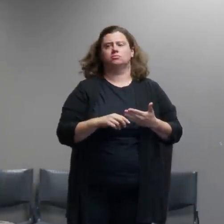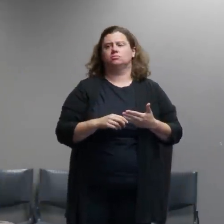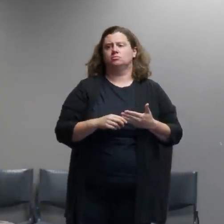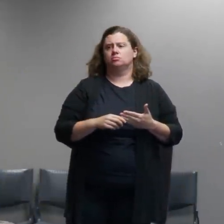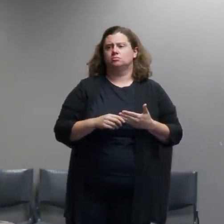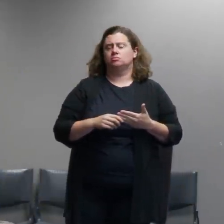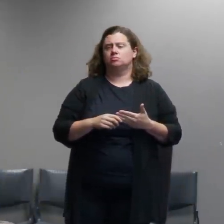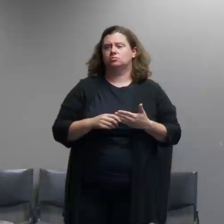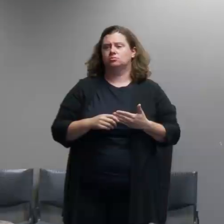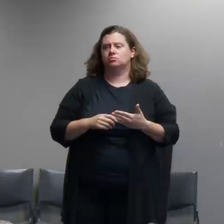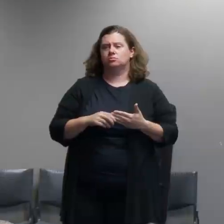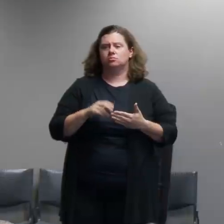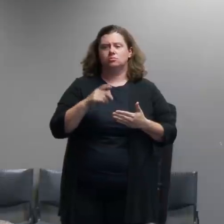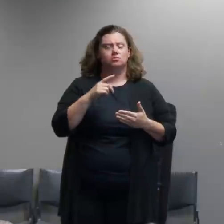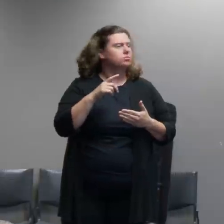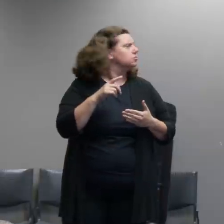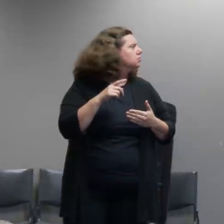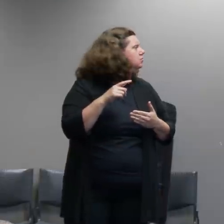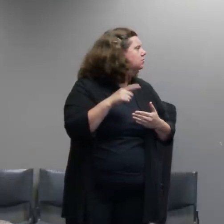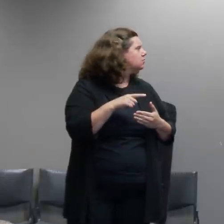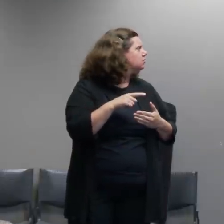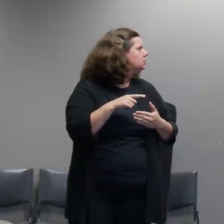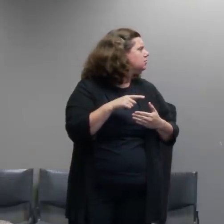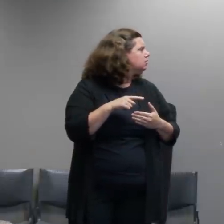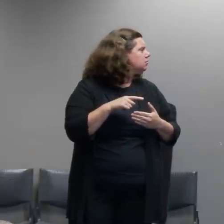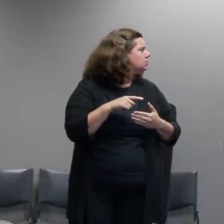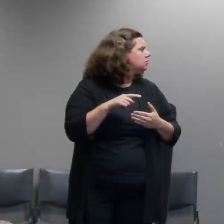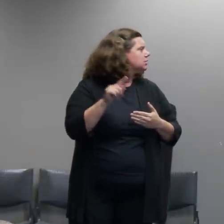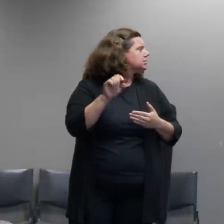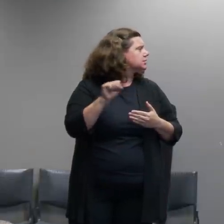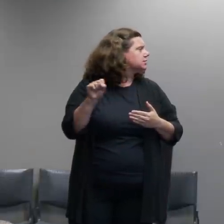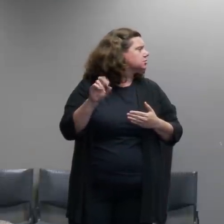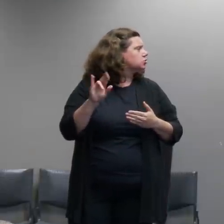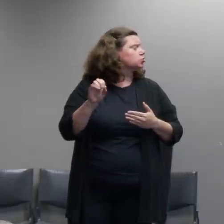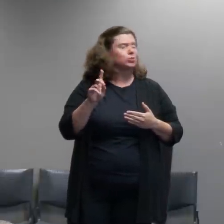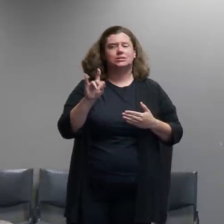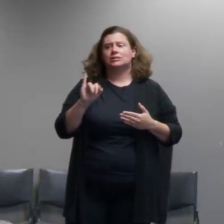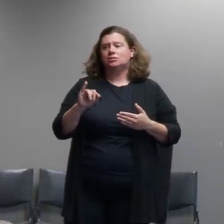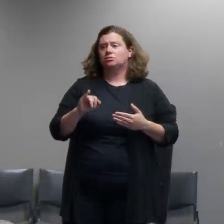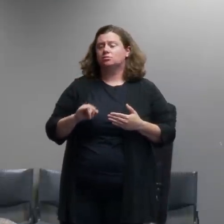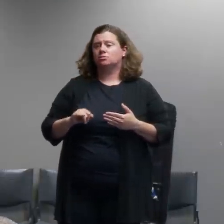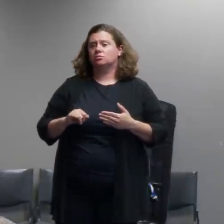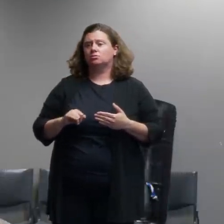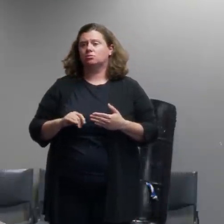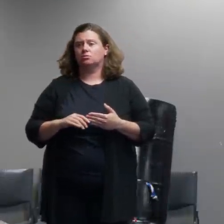portland police bureau's specific criteria for declaring a riot